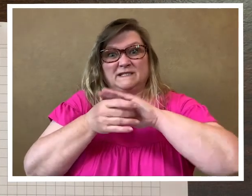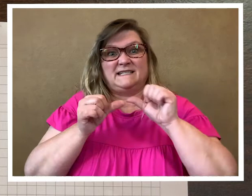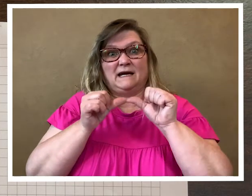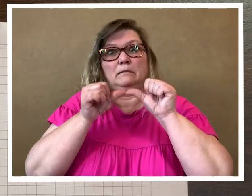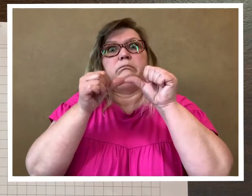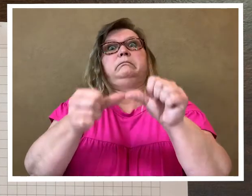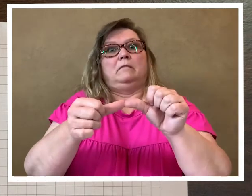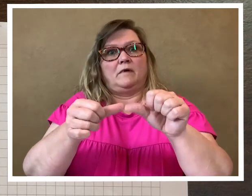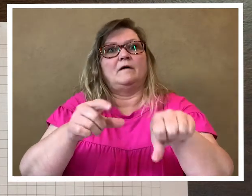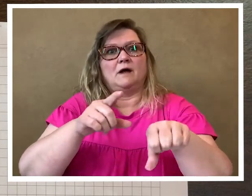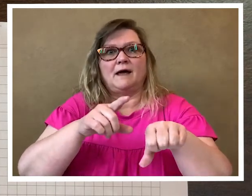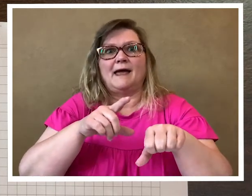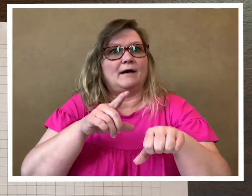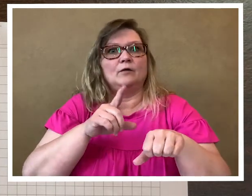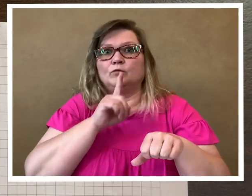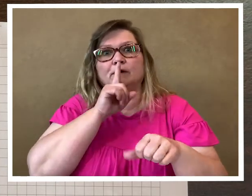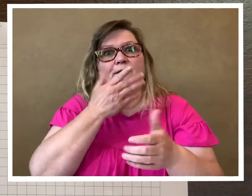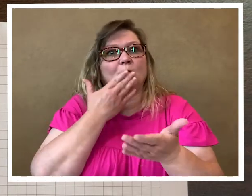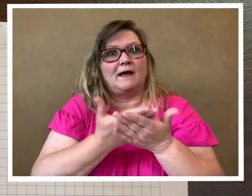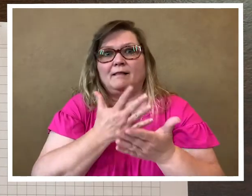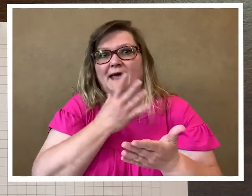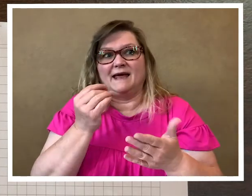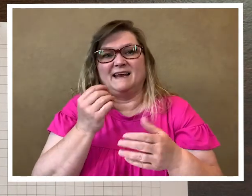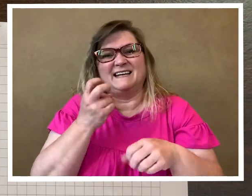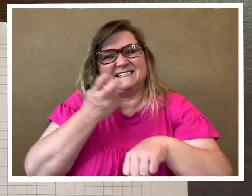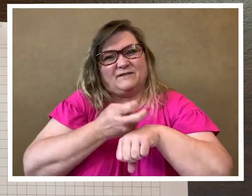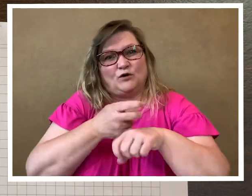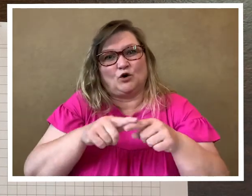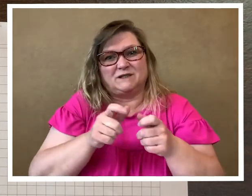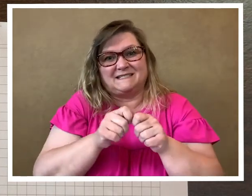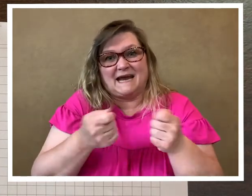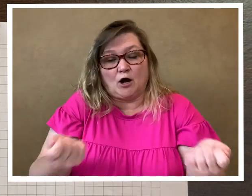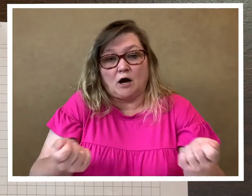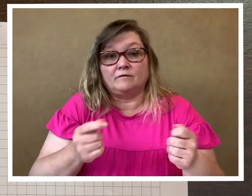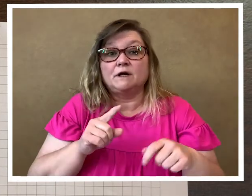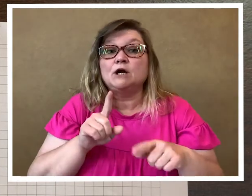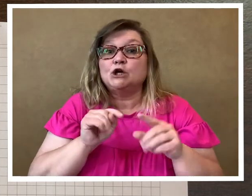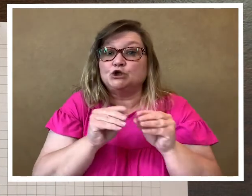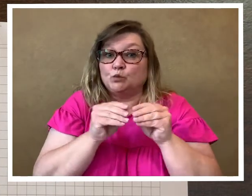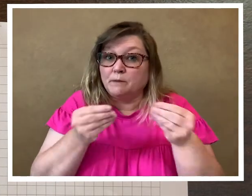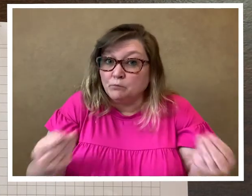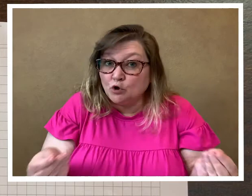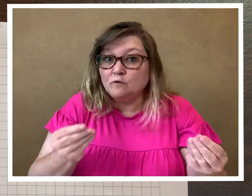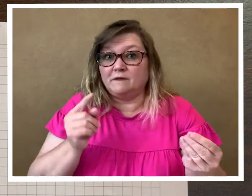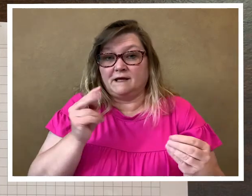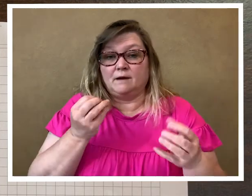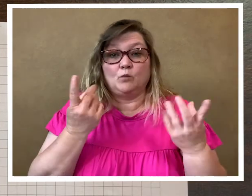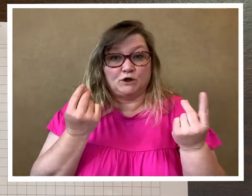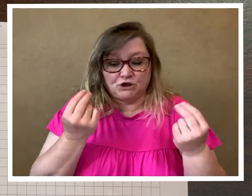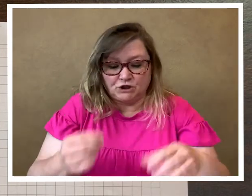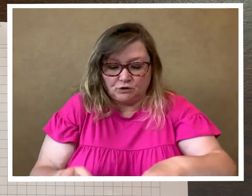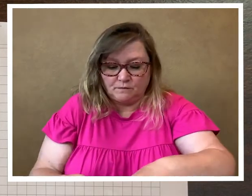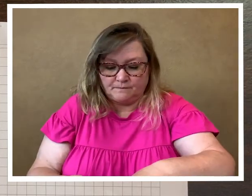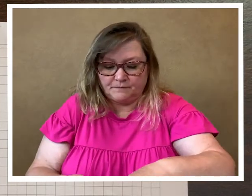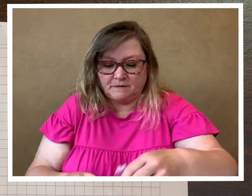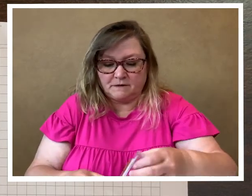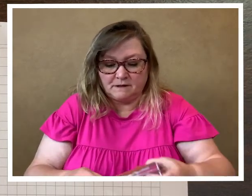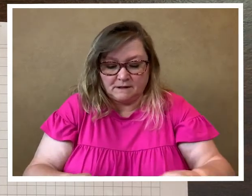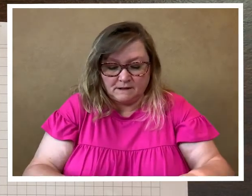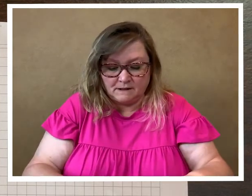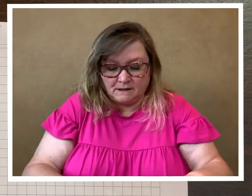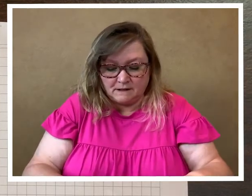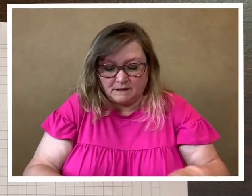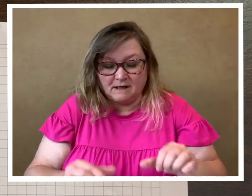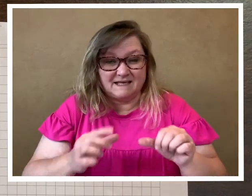stick really well and it's difficult to take off. to remove them what you do is I